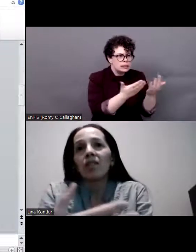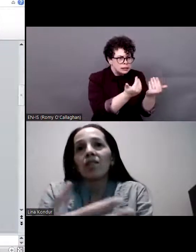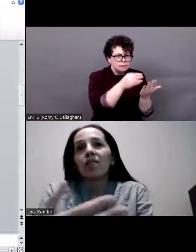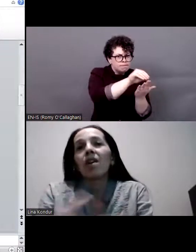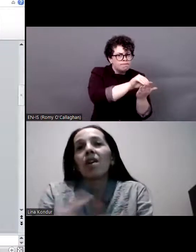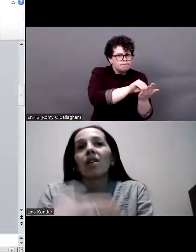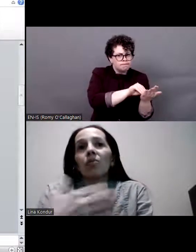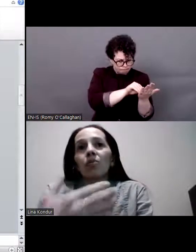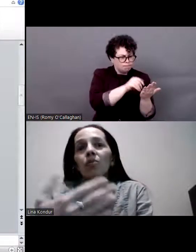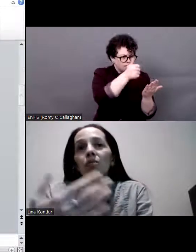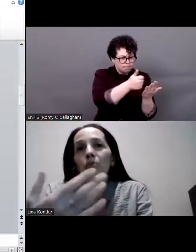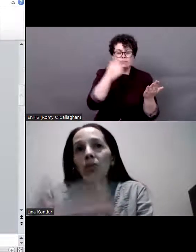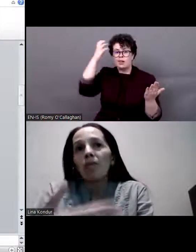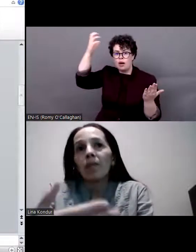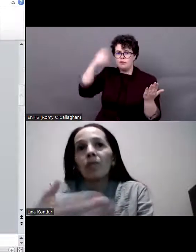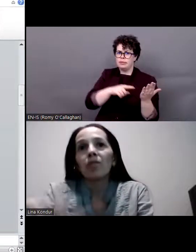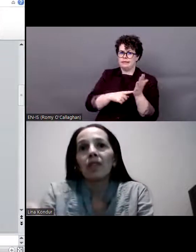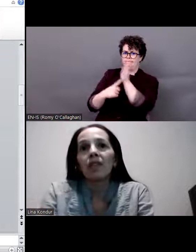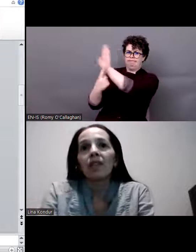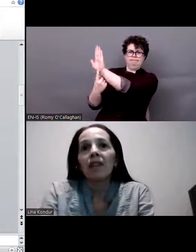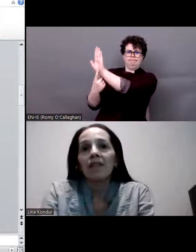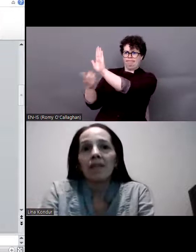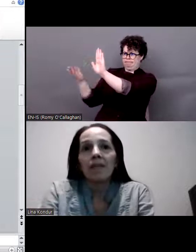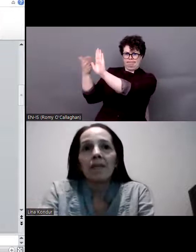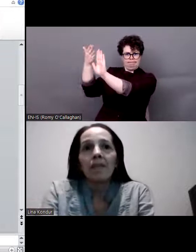the state administrations to so them on